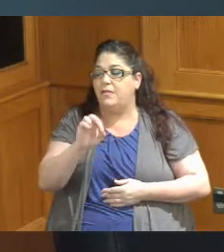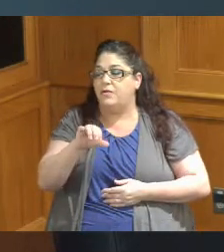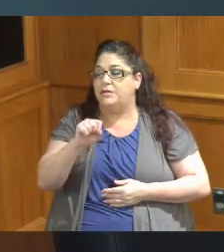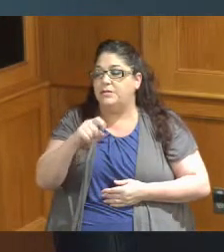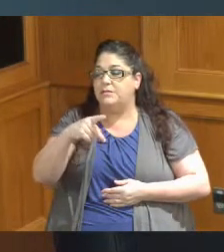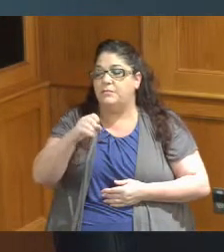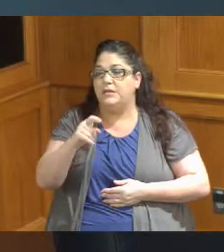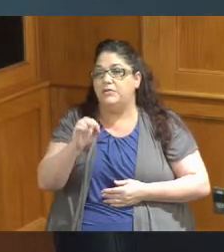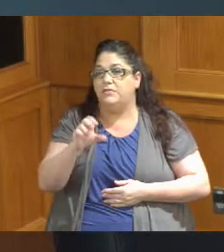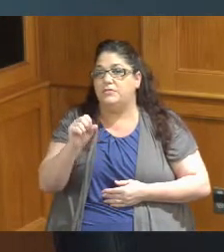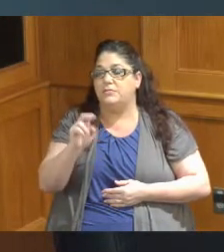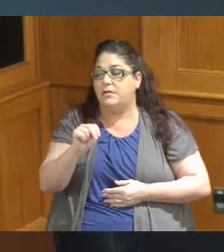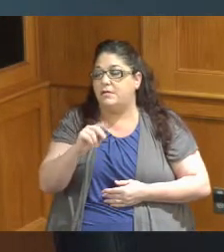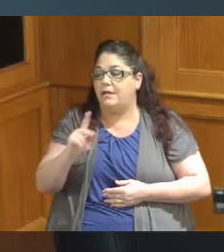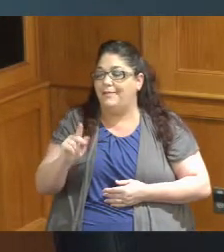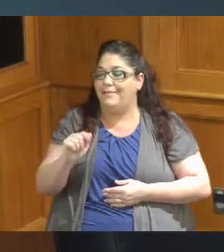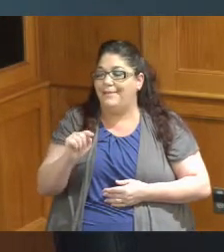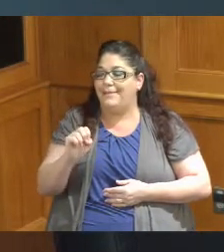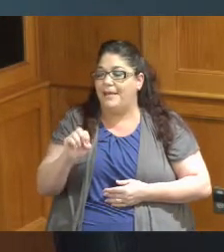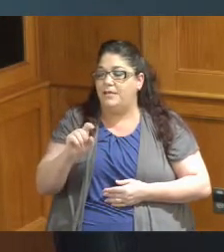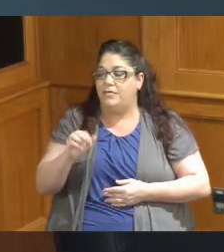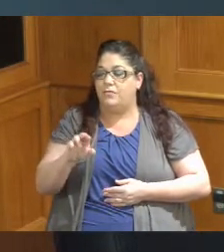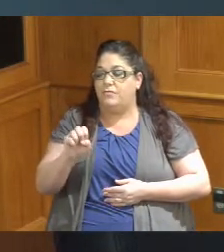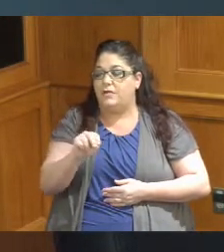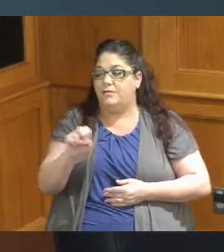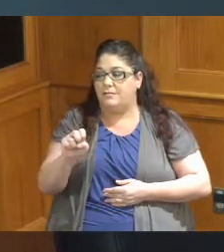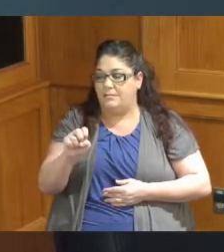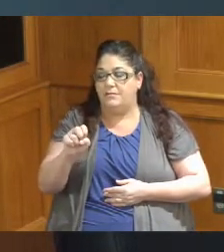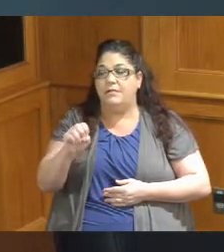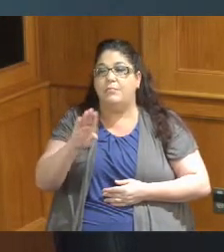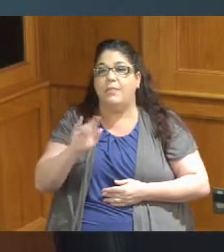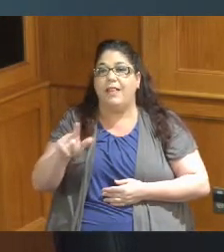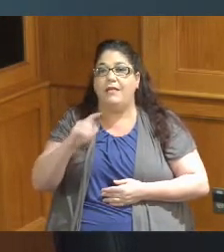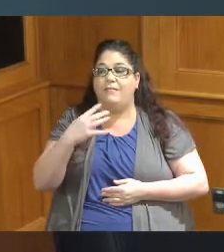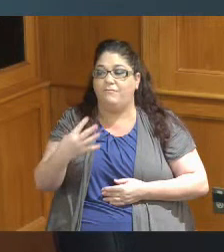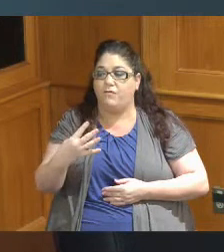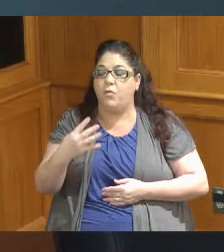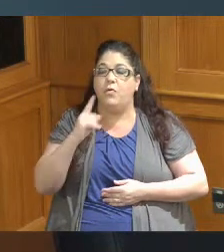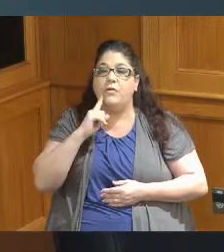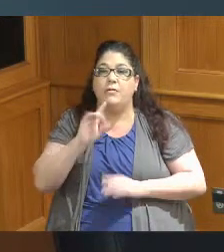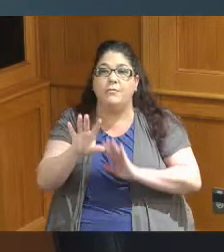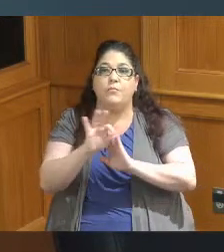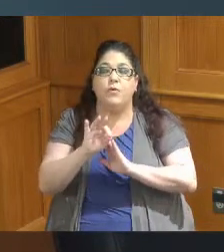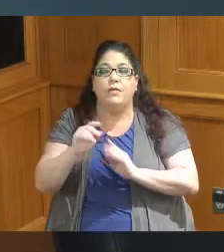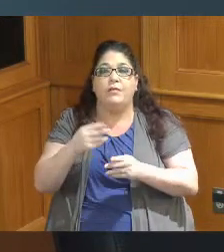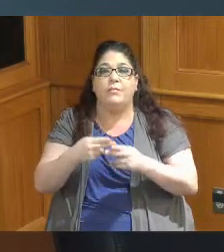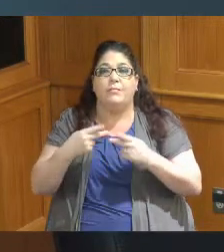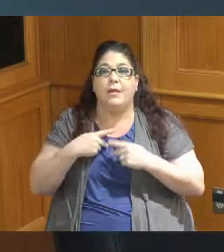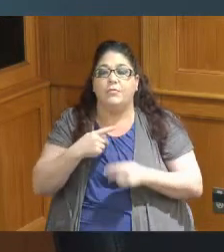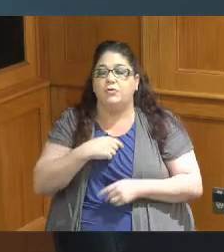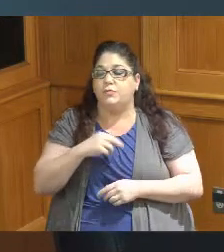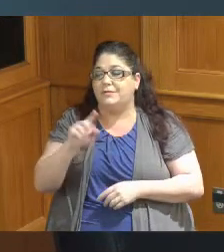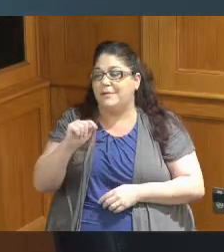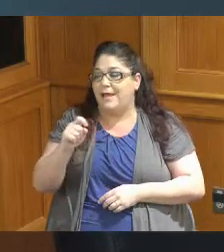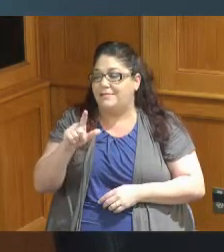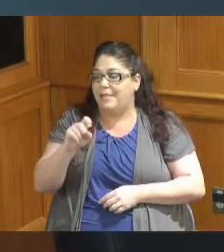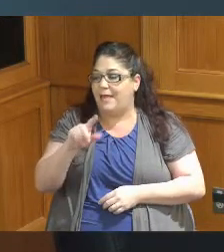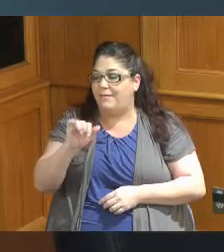Kate green Bailey four is a resolution appointing a member to the tax levy Review Committee Eric